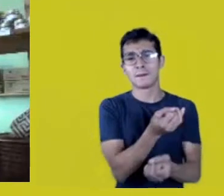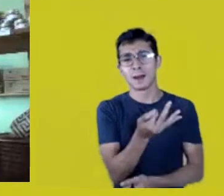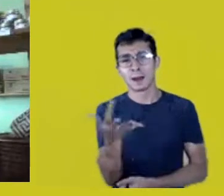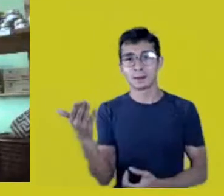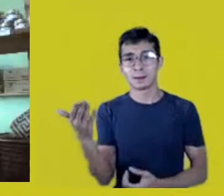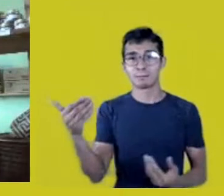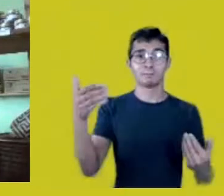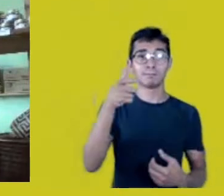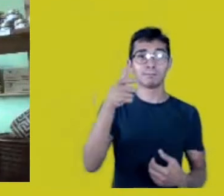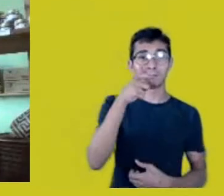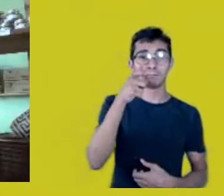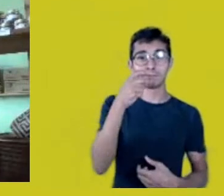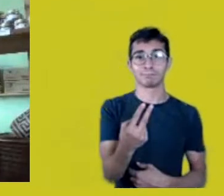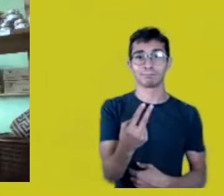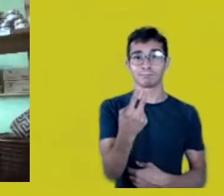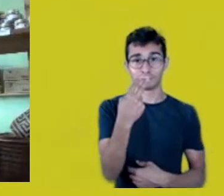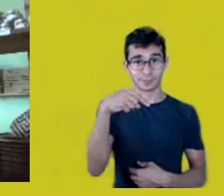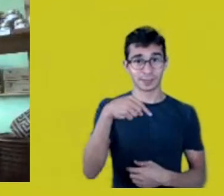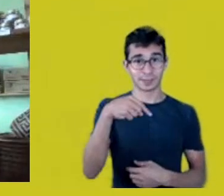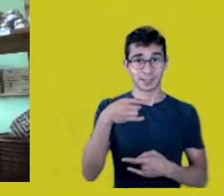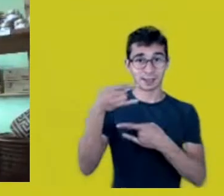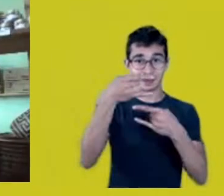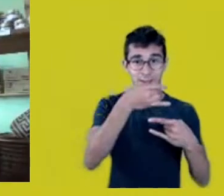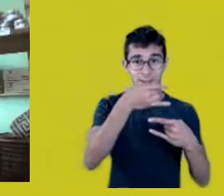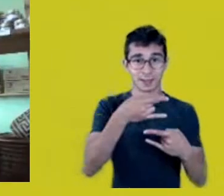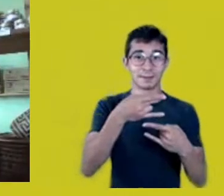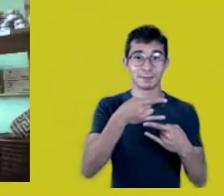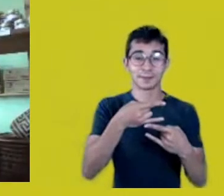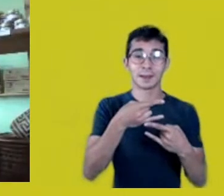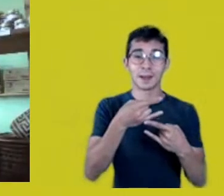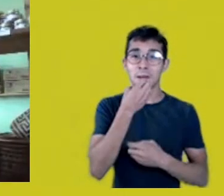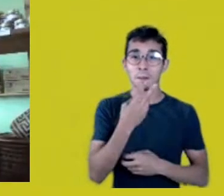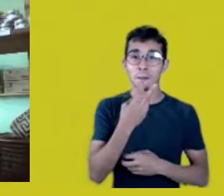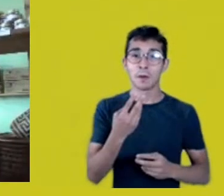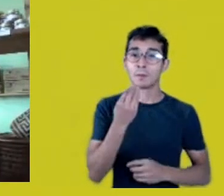and may this reverberate, these conversations.